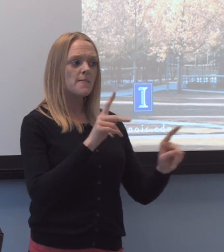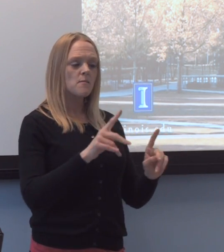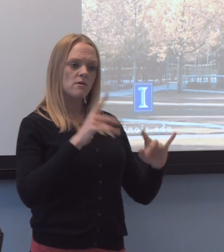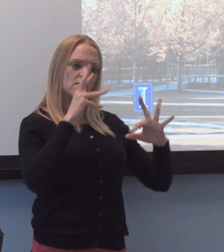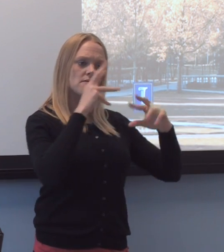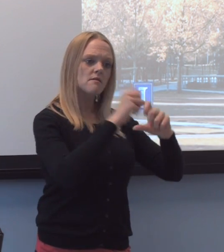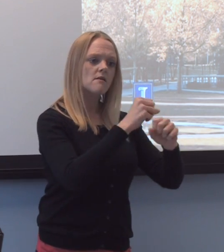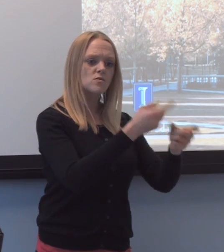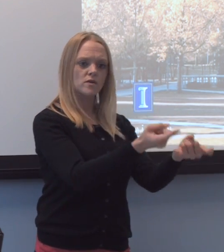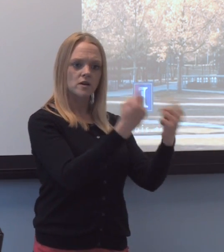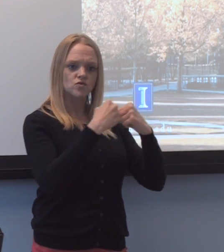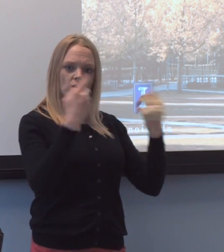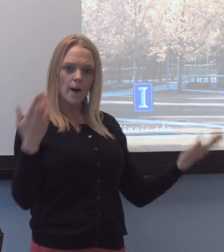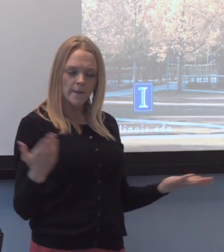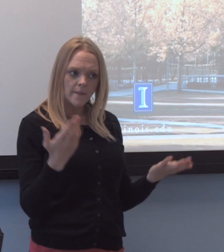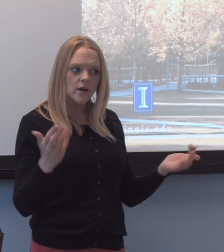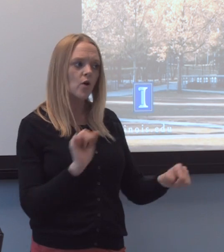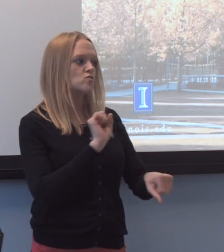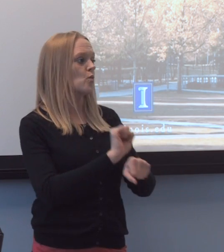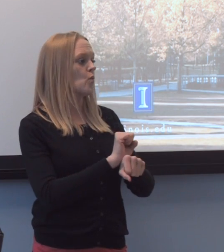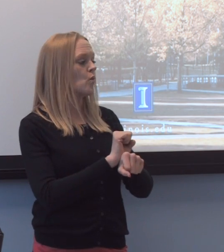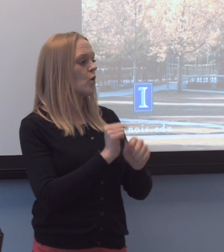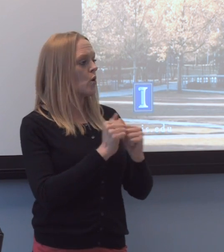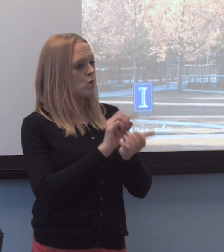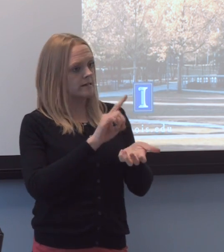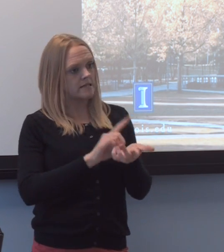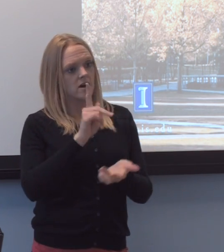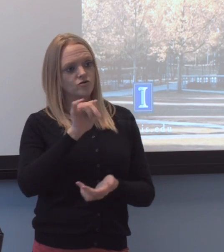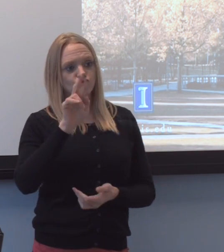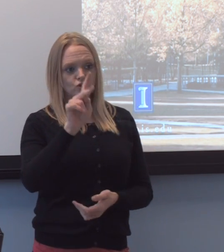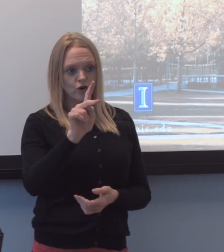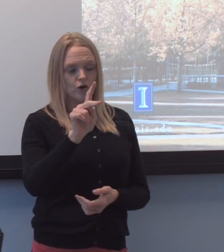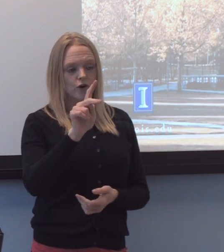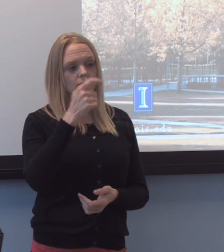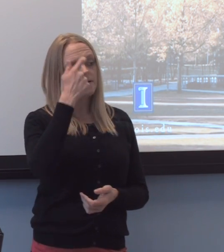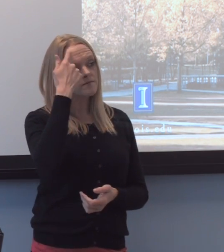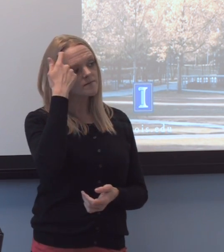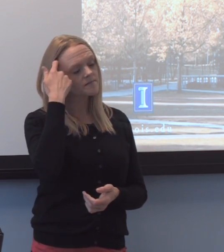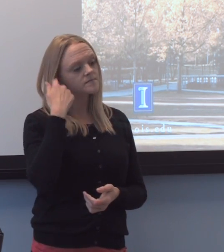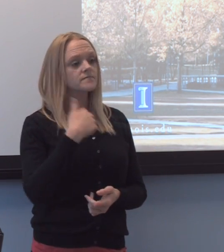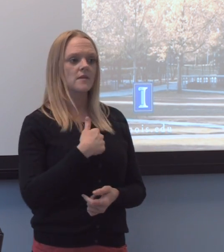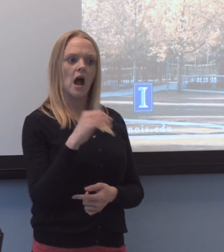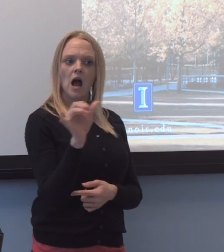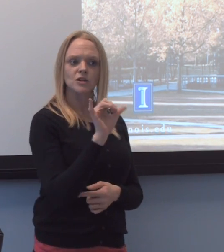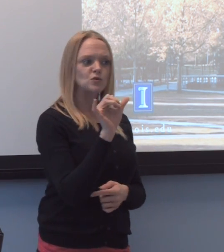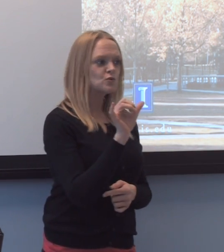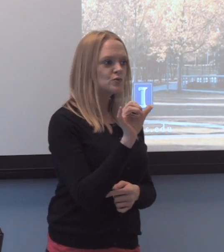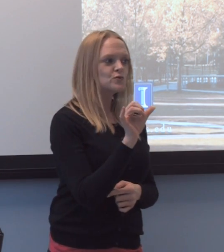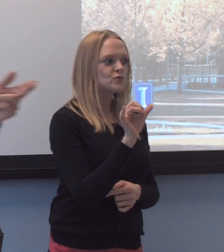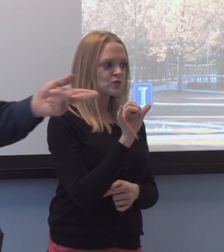and work with, uh-uh, with, um, Dr. Kirk, um, 'cause I too, left, you know, um,